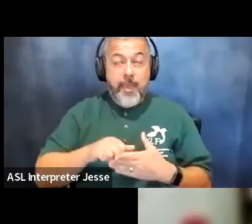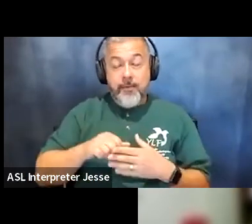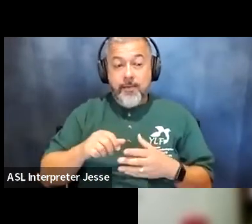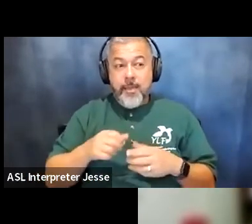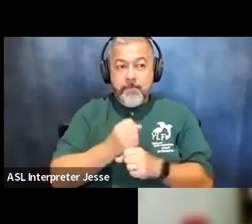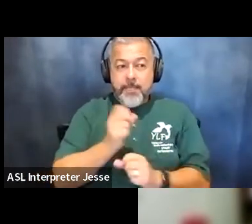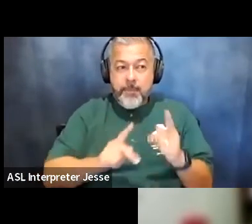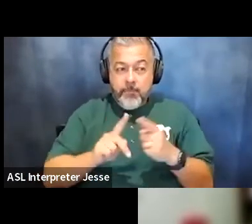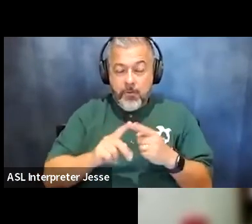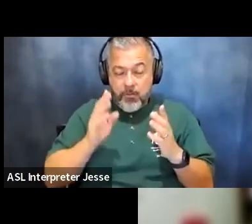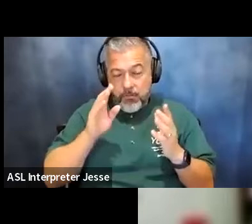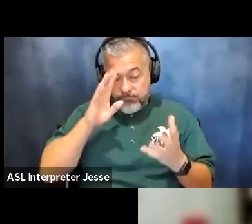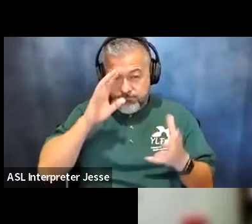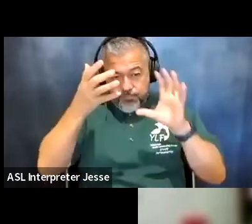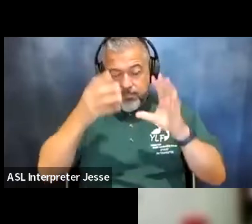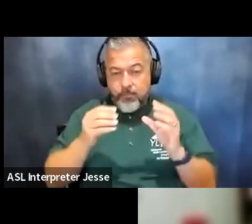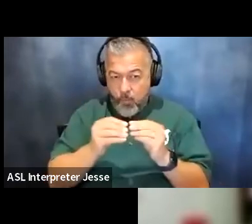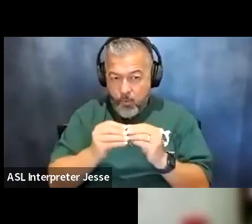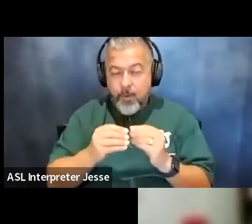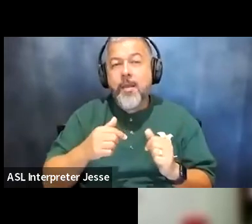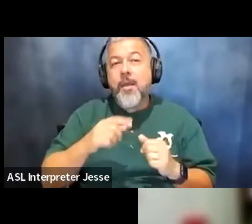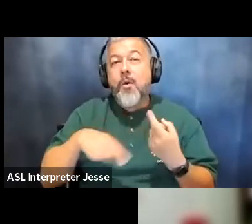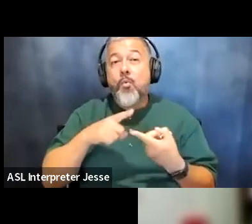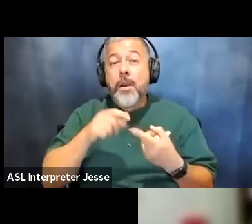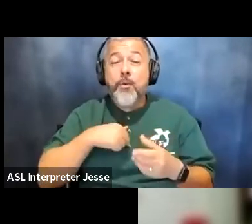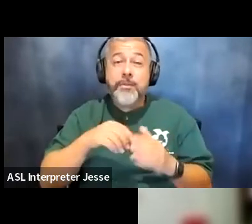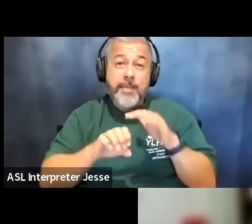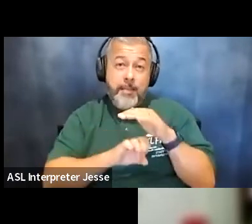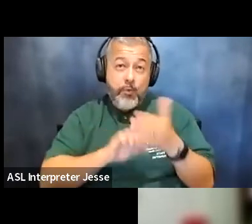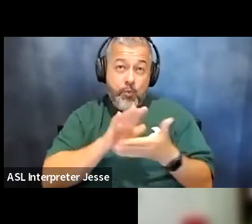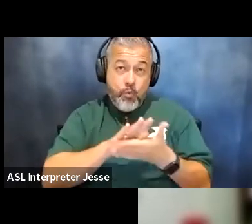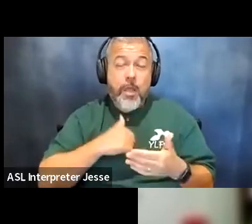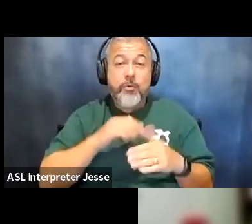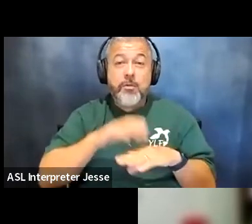that um i was on a 504 when i was in grade school and everything so when i went to college i was